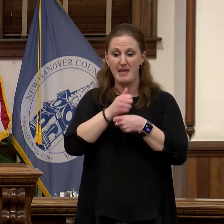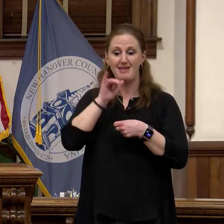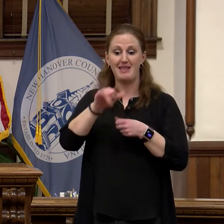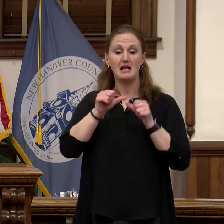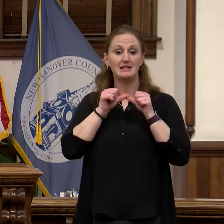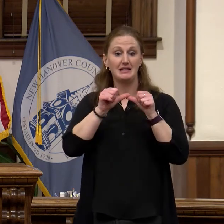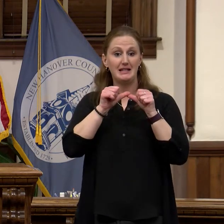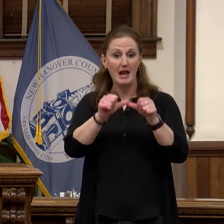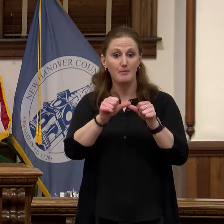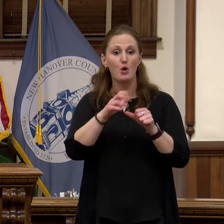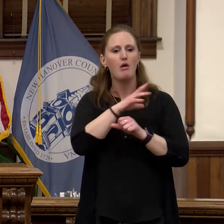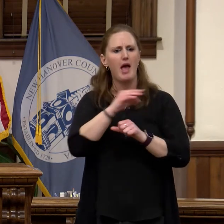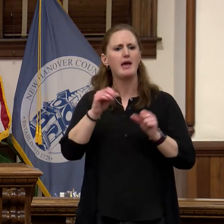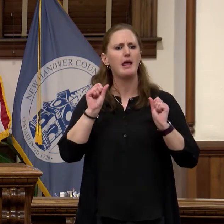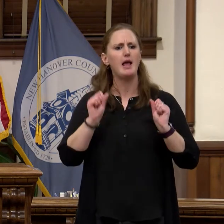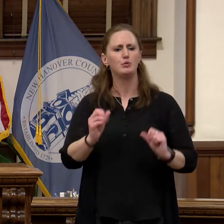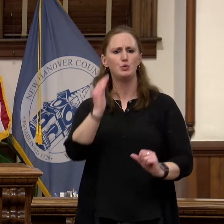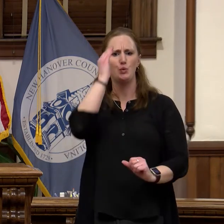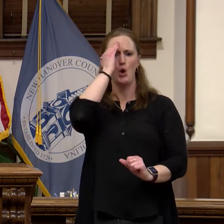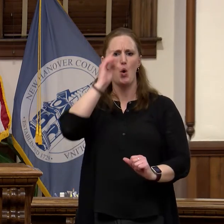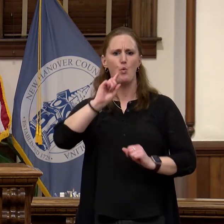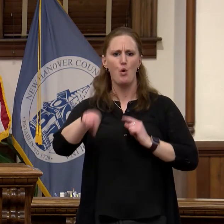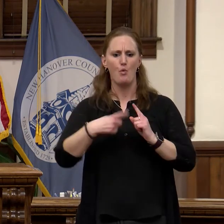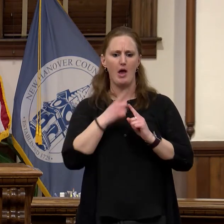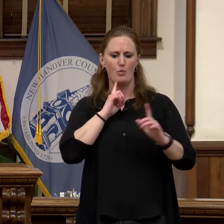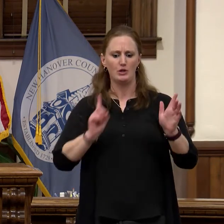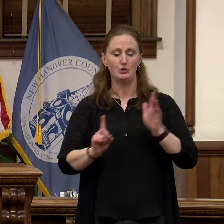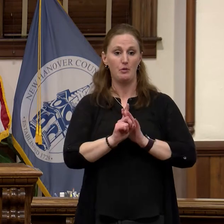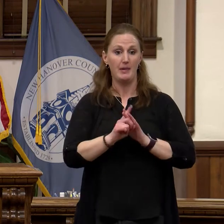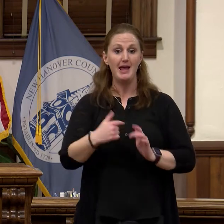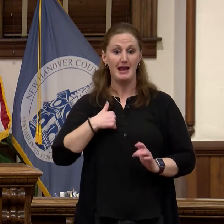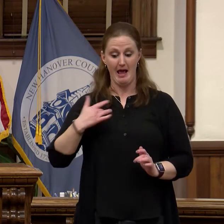community into the future and I believe the steps we are taking today will help